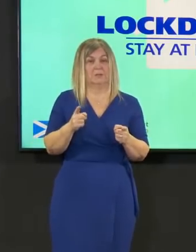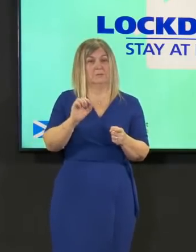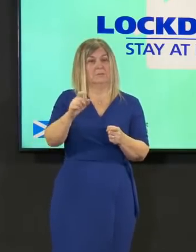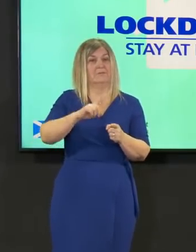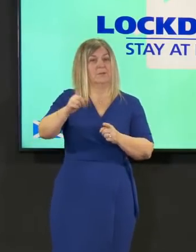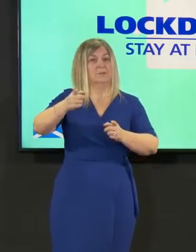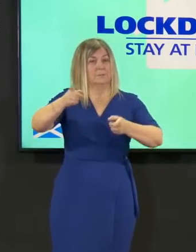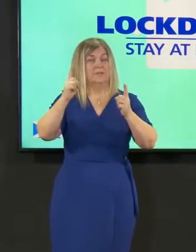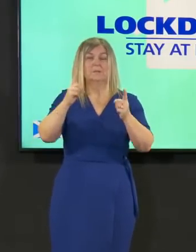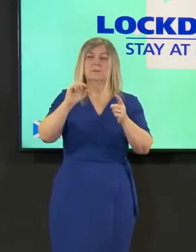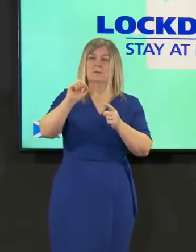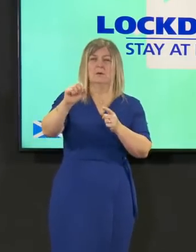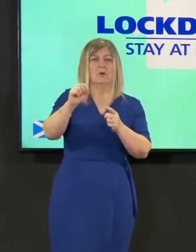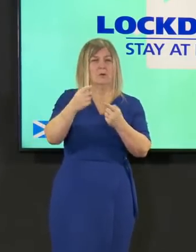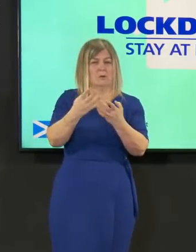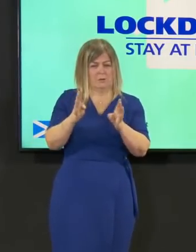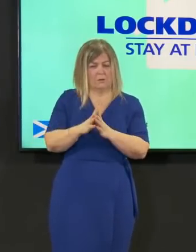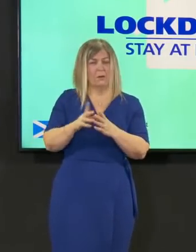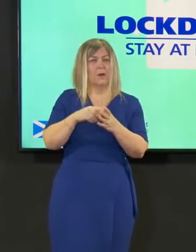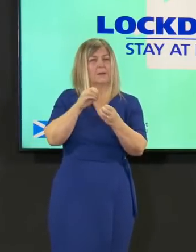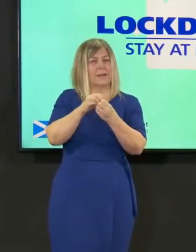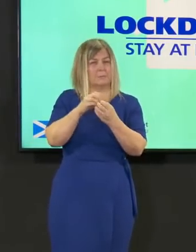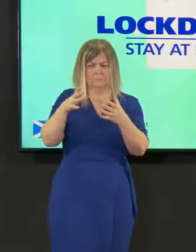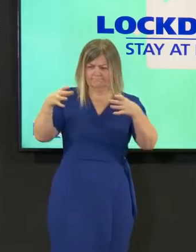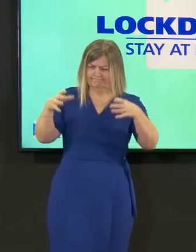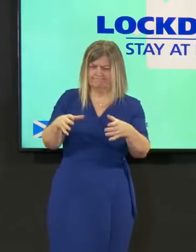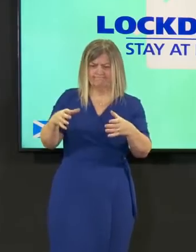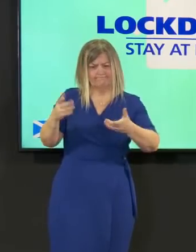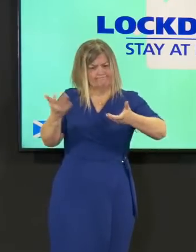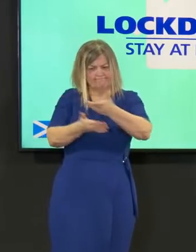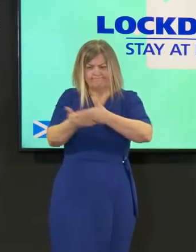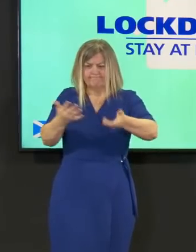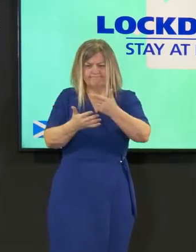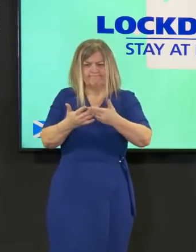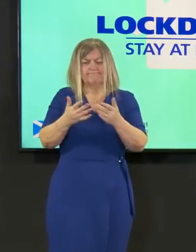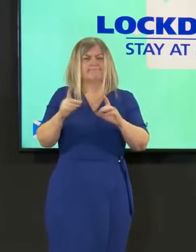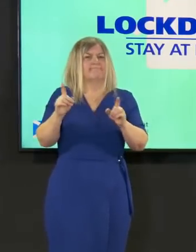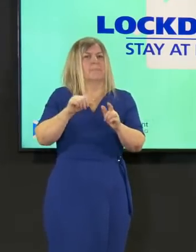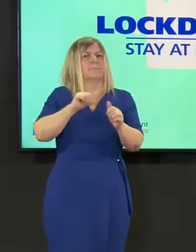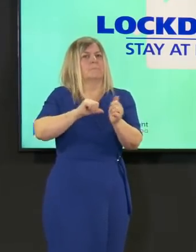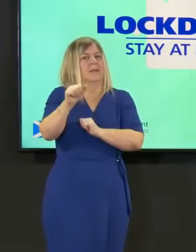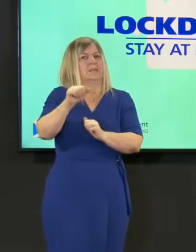we know that that's how it works so we should be encouraged by the data that we're seeing